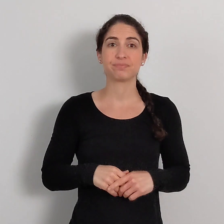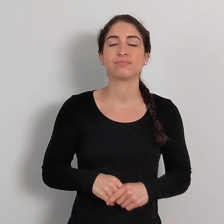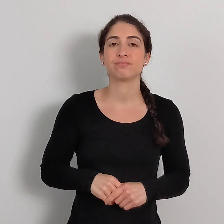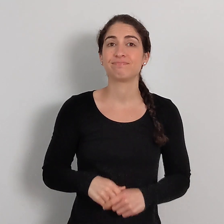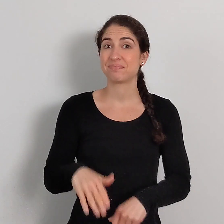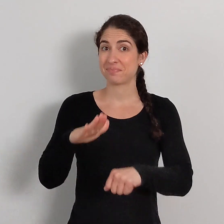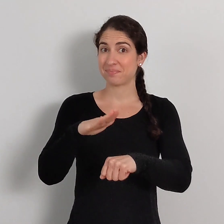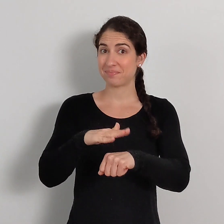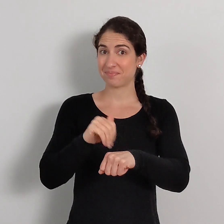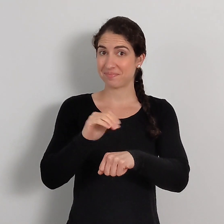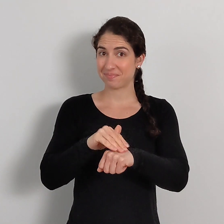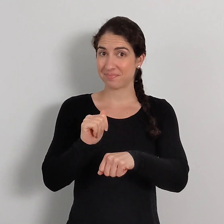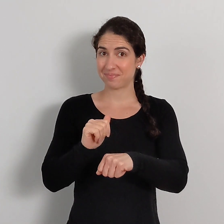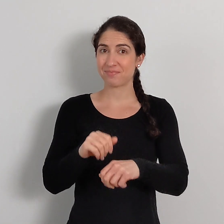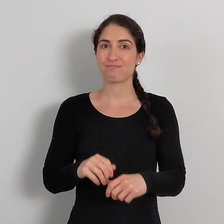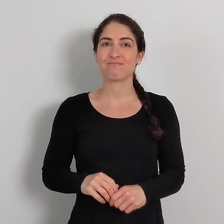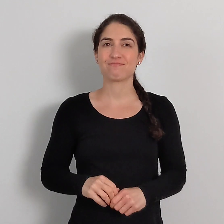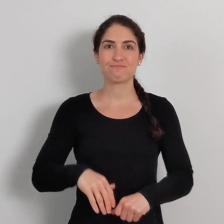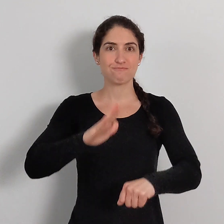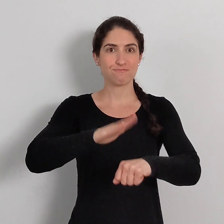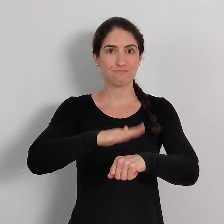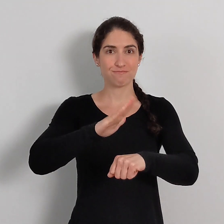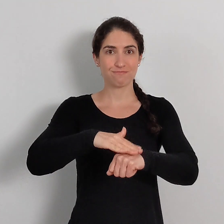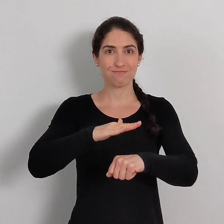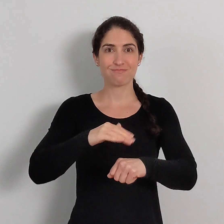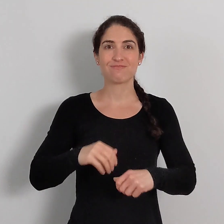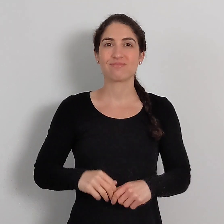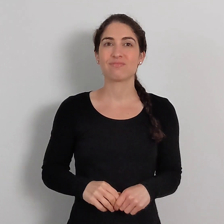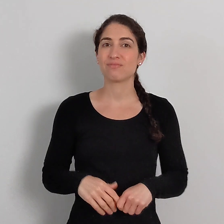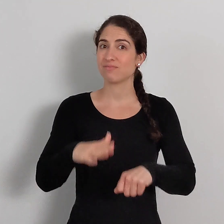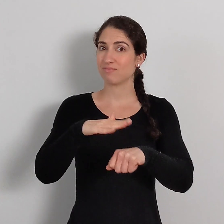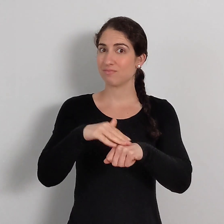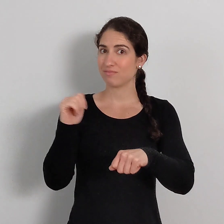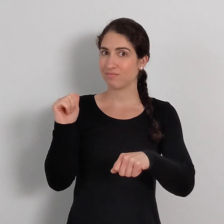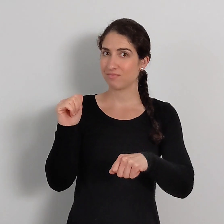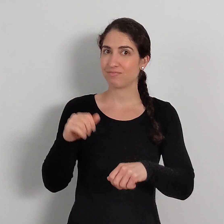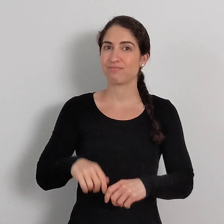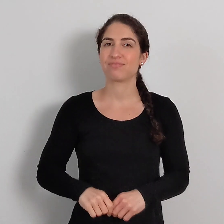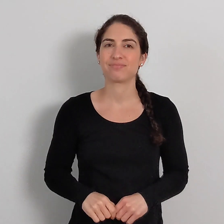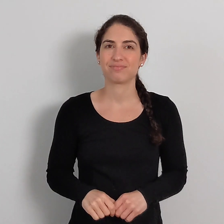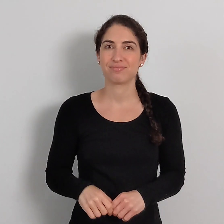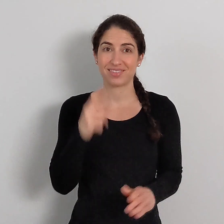Which? Pet, warning, and summon.